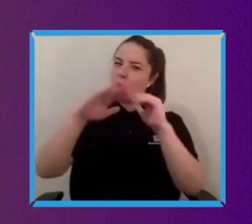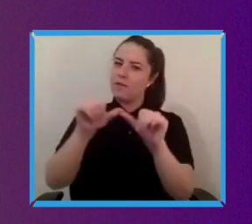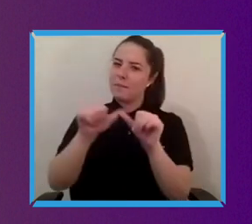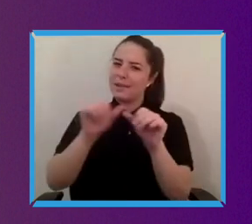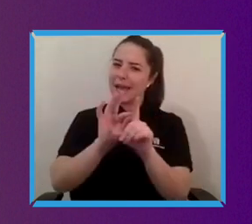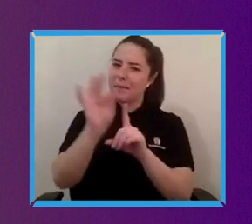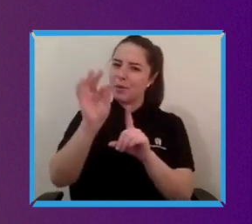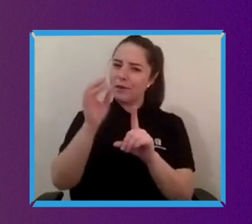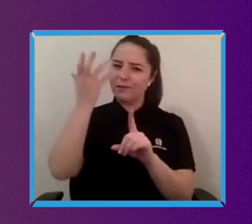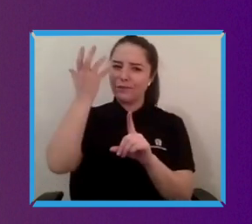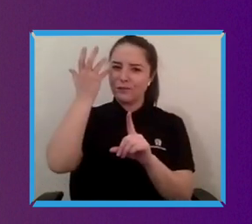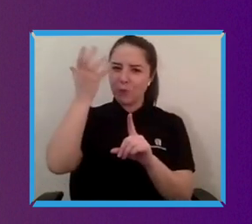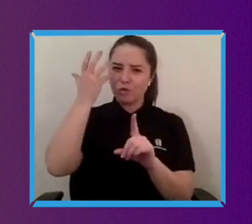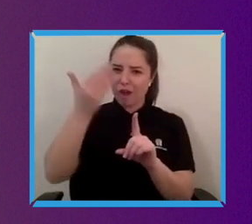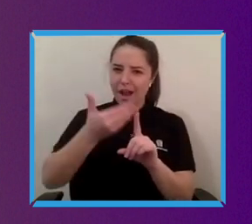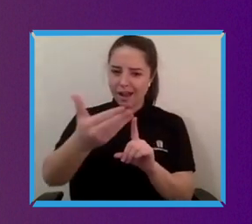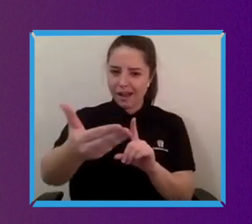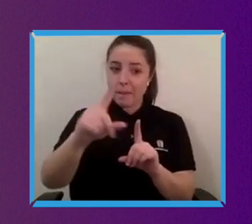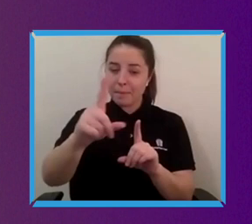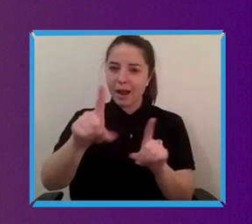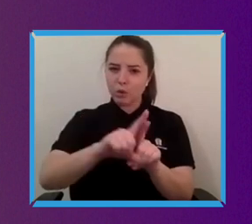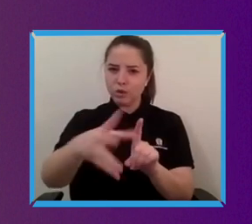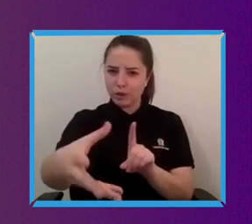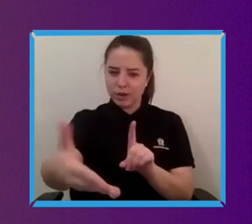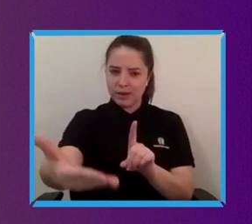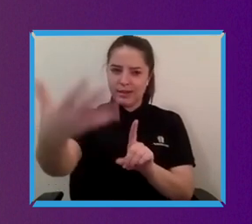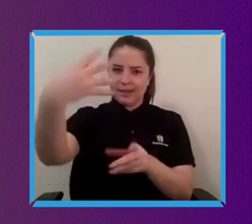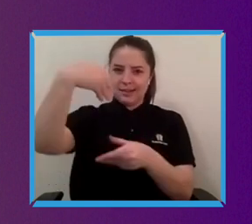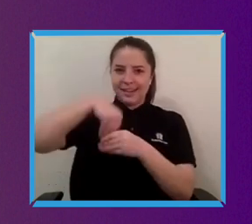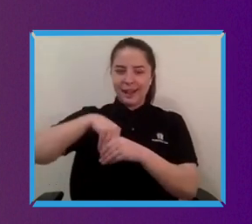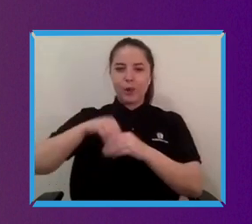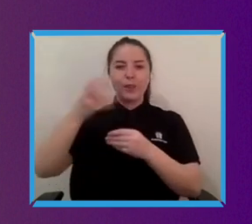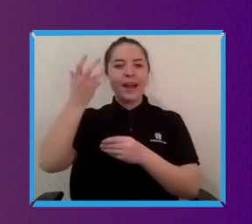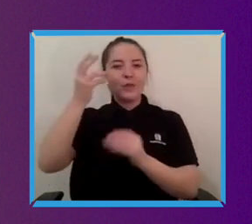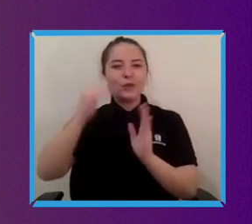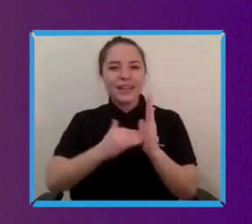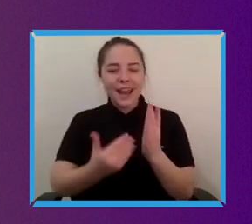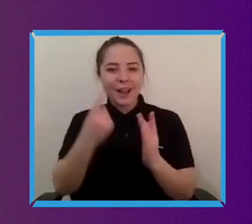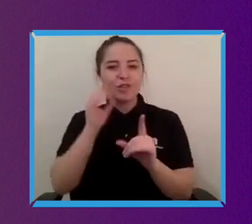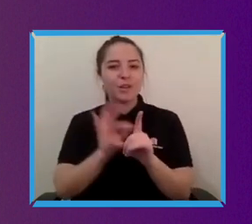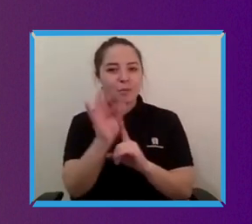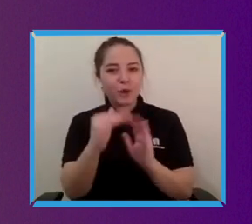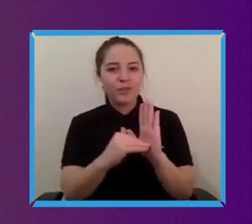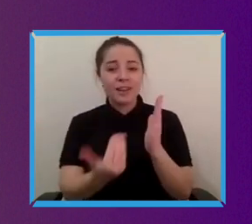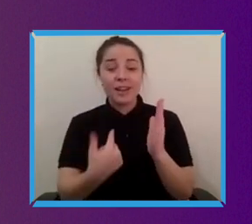now is really what is needed so we hope you join with us. We'll have another one of these in a month's time.